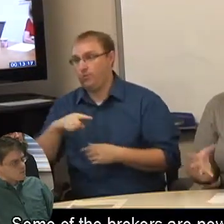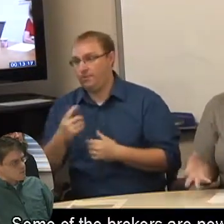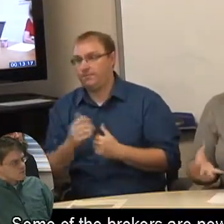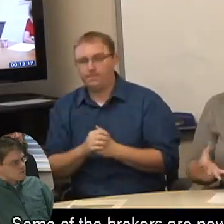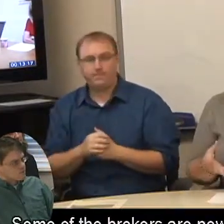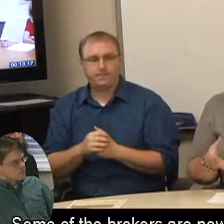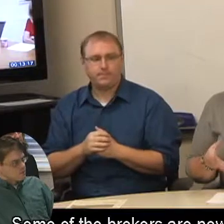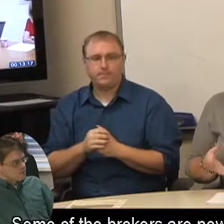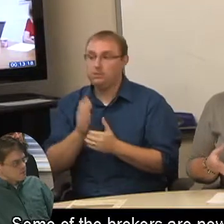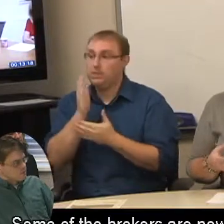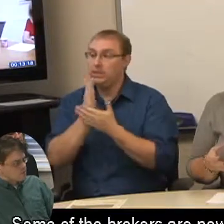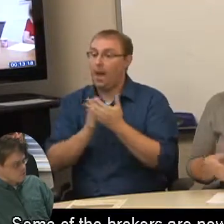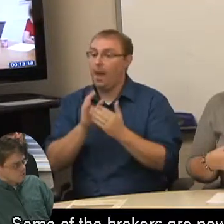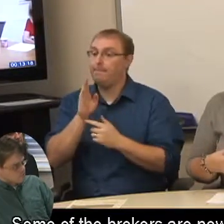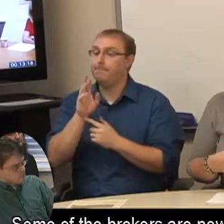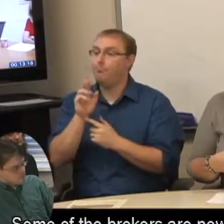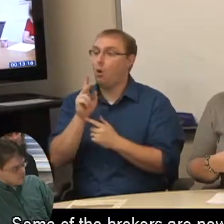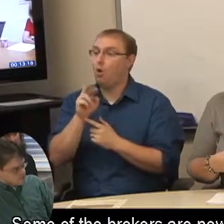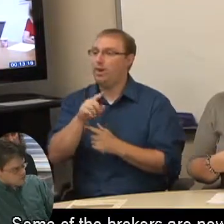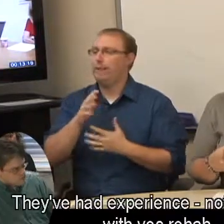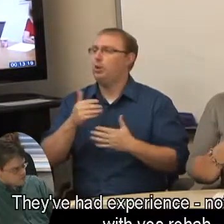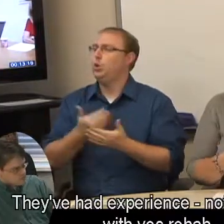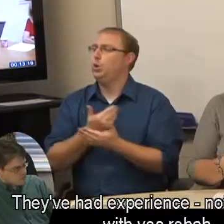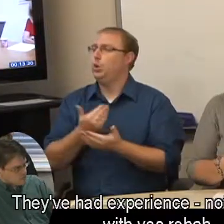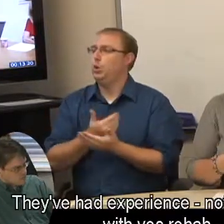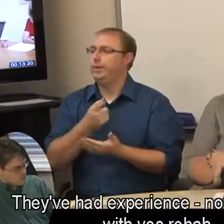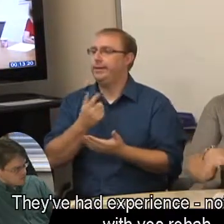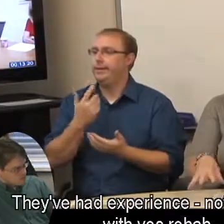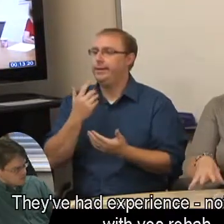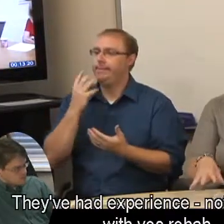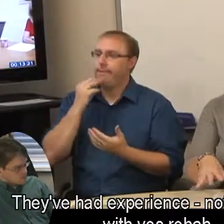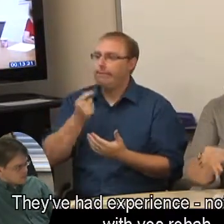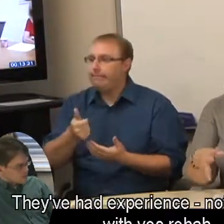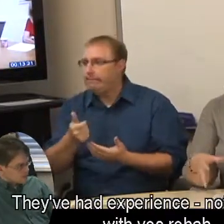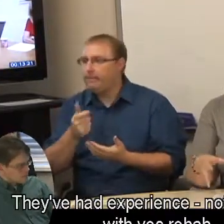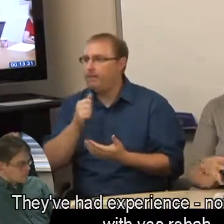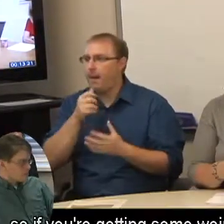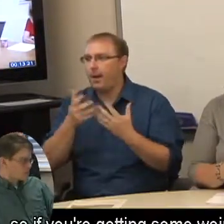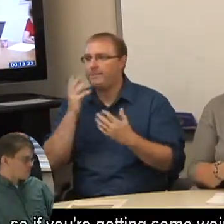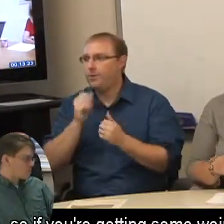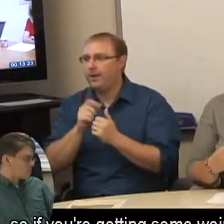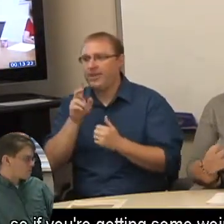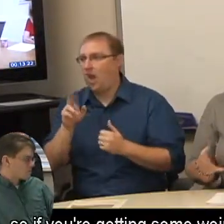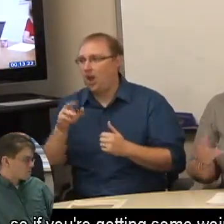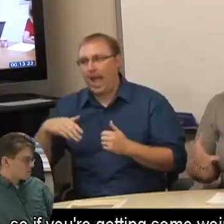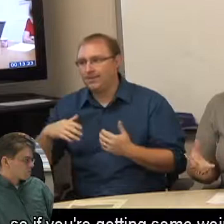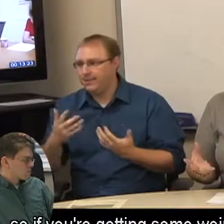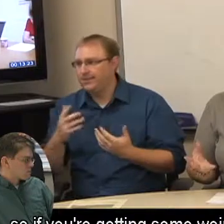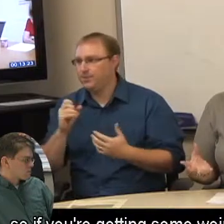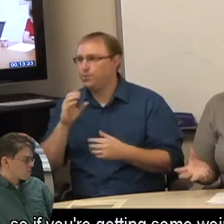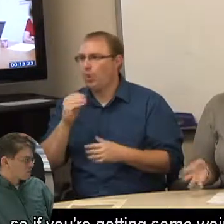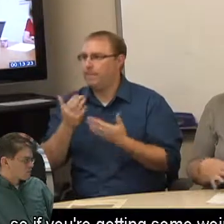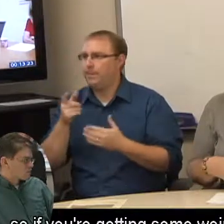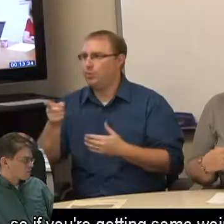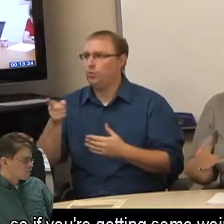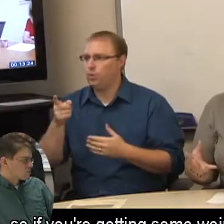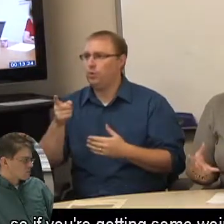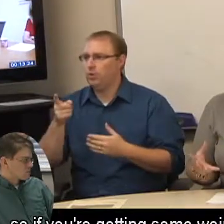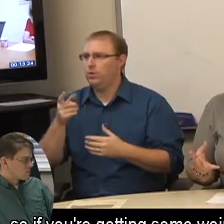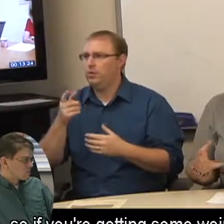Some of the brokers are new to this field. They've had experience - not necessarily with voc rehab - so if you're getting some weird questions,